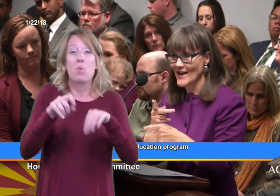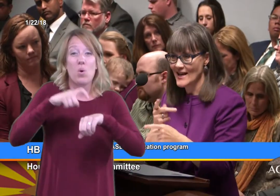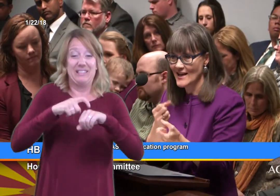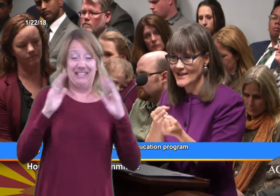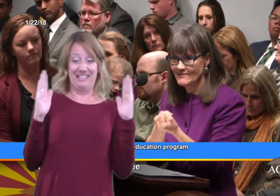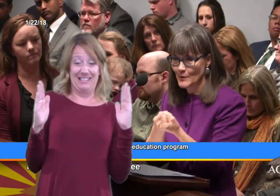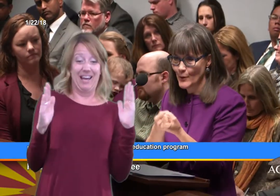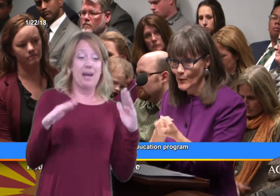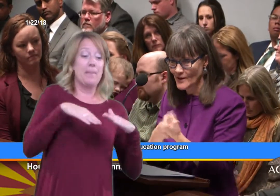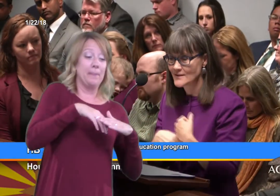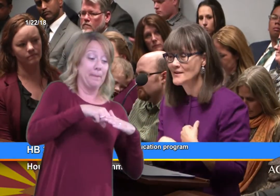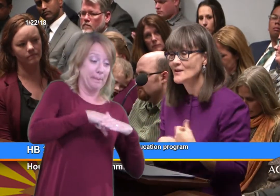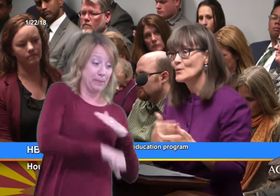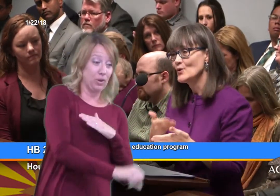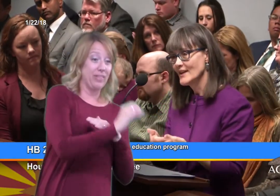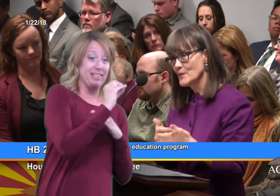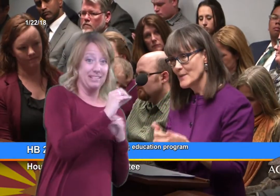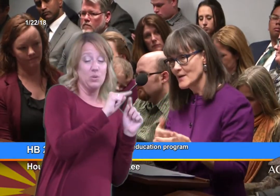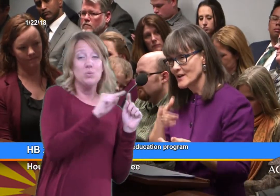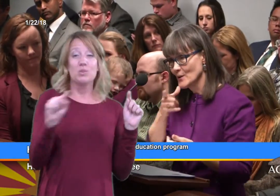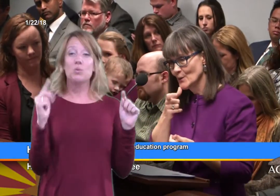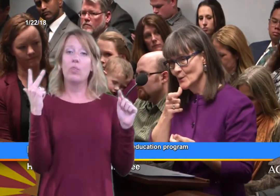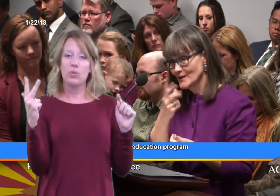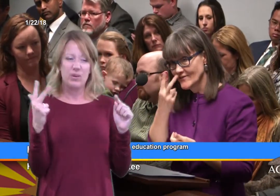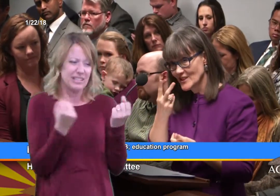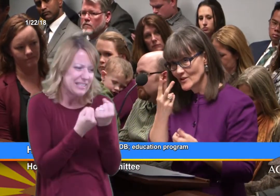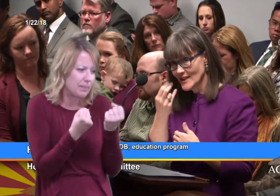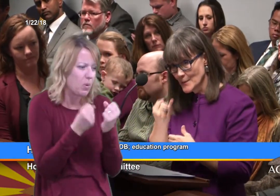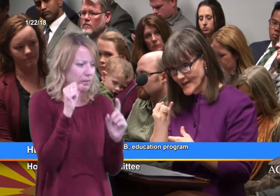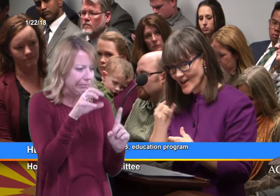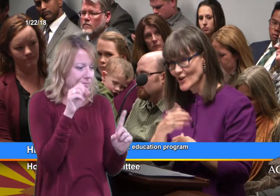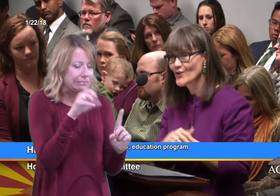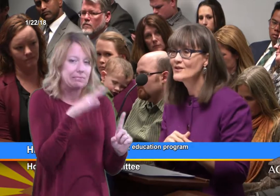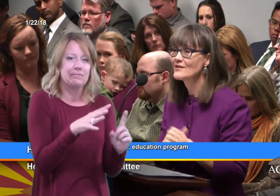So that kind of support. When you have a baby who is visually impaired